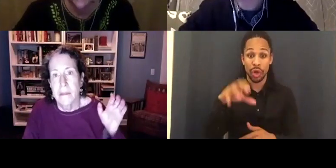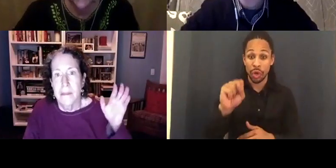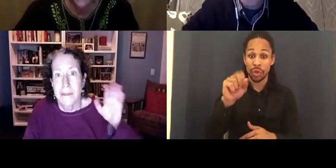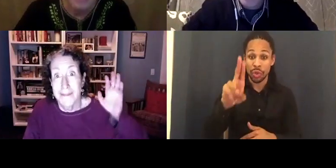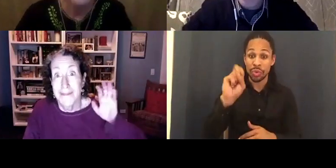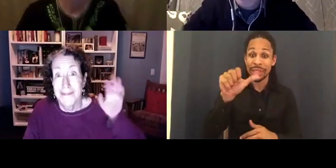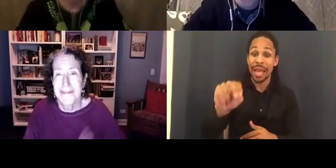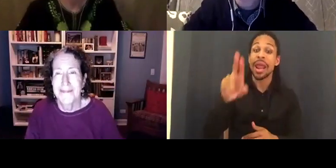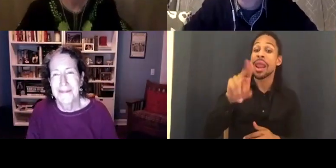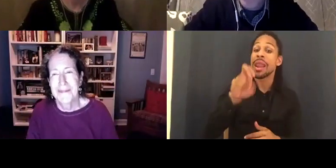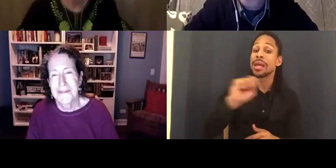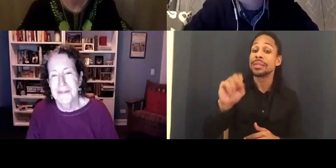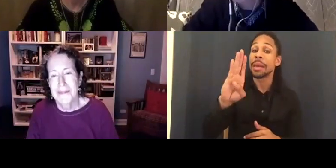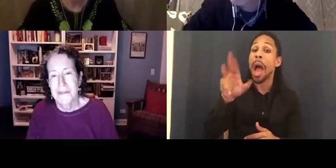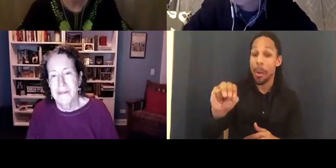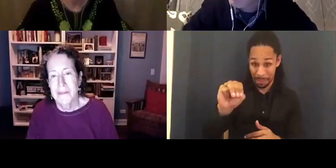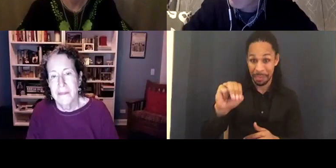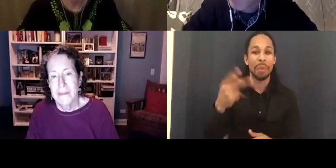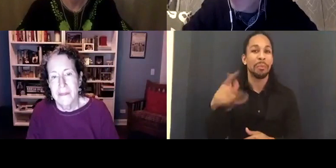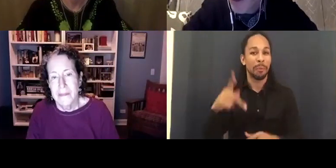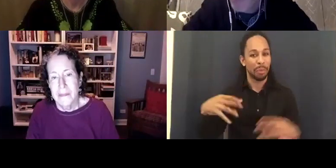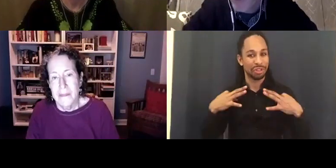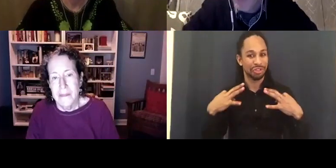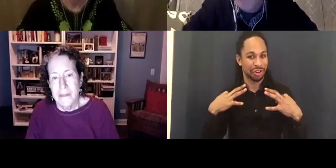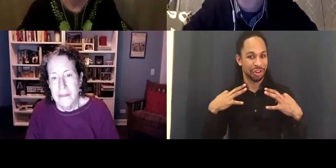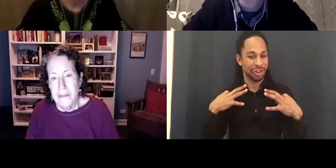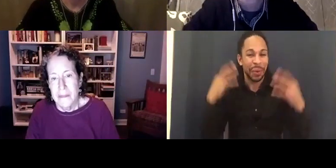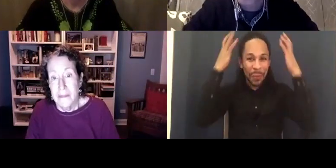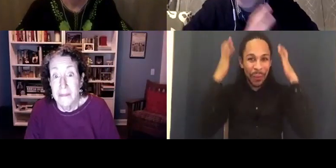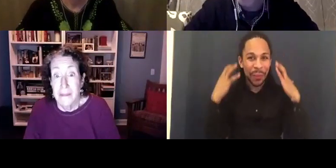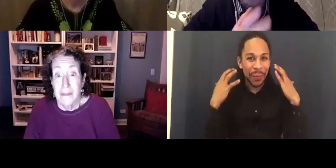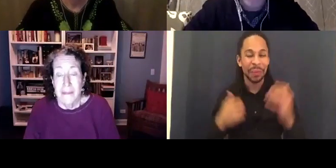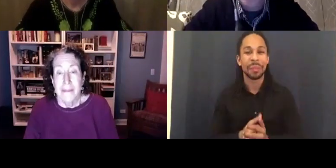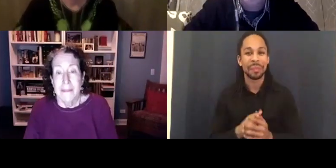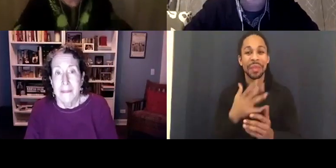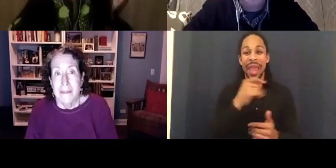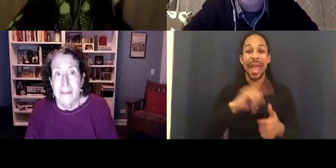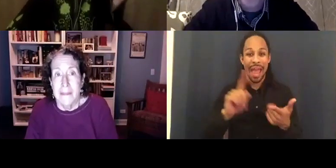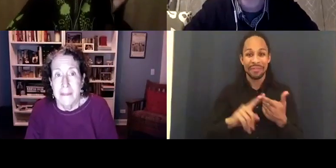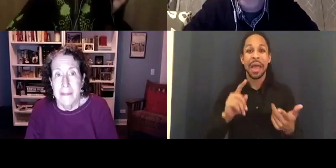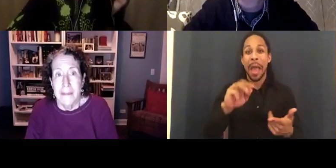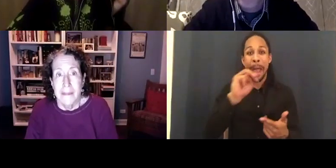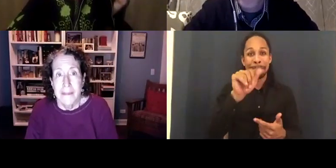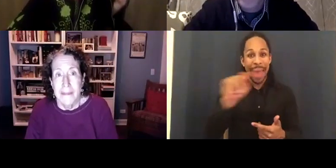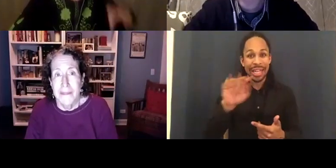And we have two participants from the film. We have Mat Fraser, actor, long time friends of ReelAbilities.